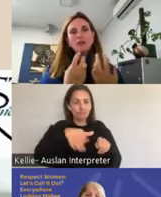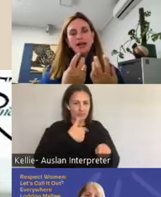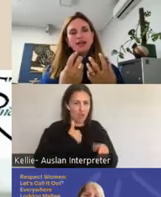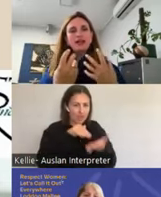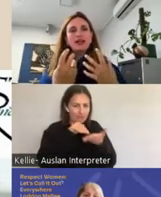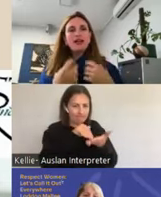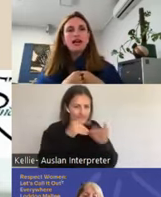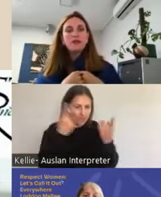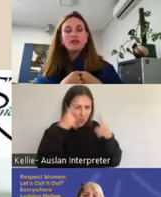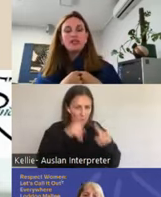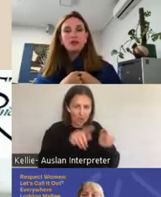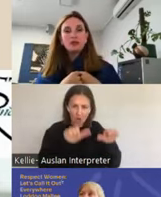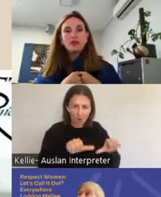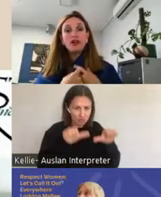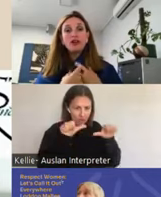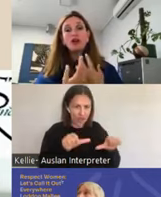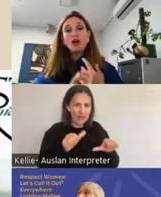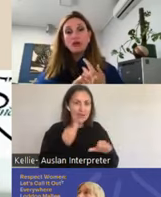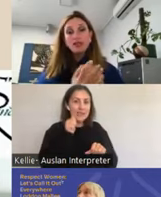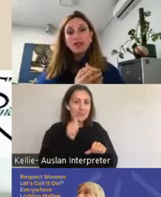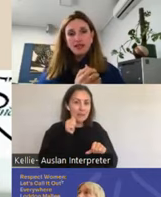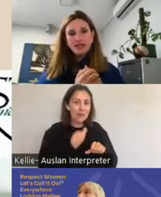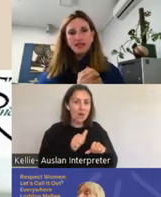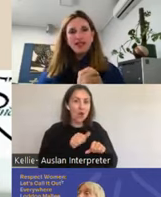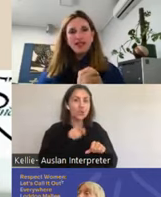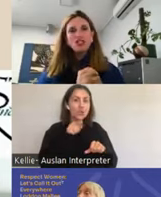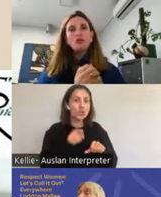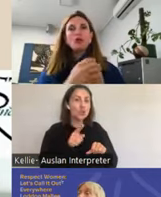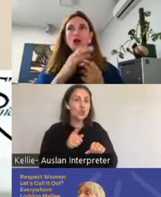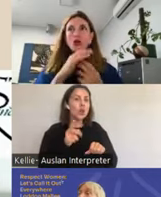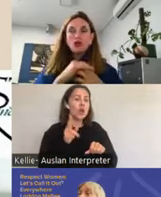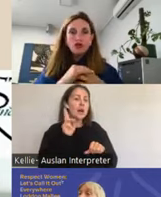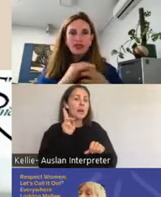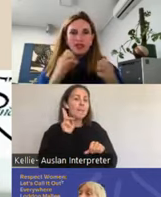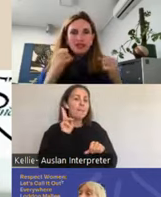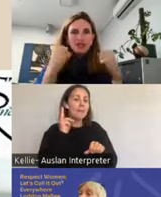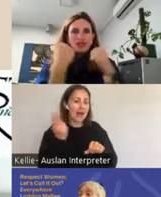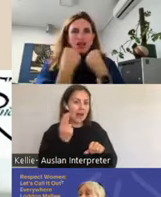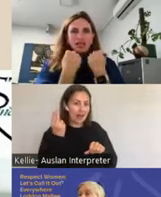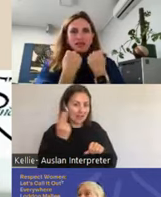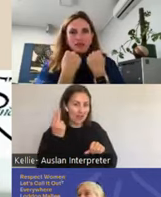her partner was able to provide her oral sex she would go through this tightening of the